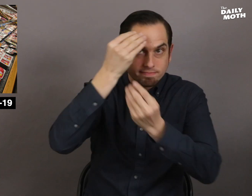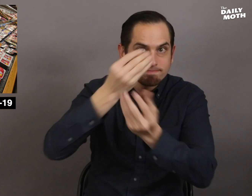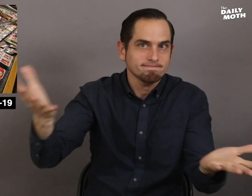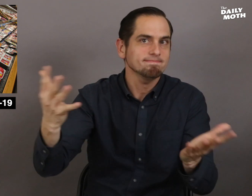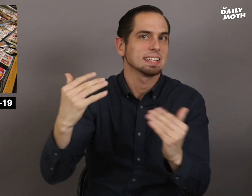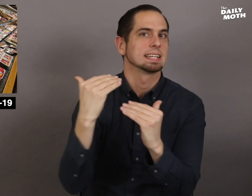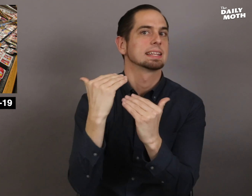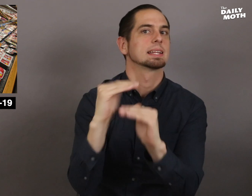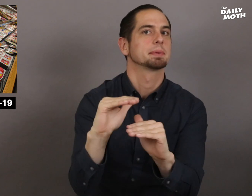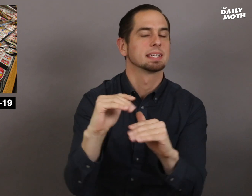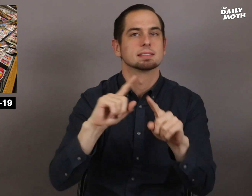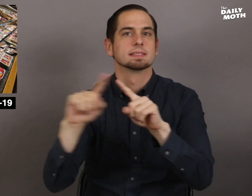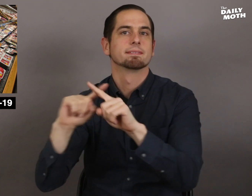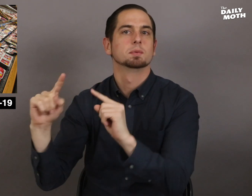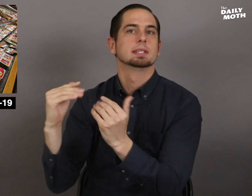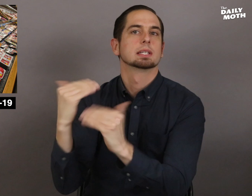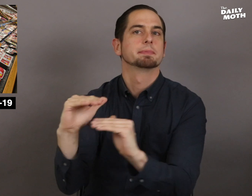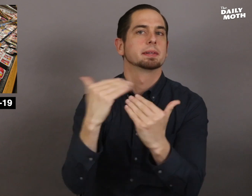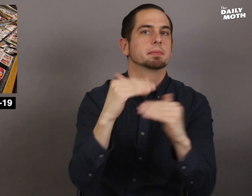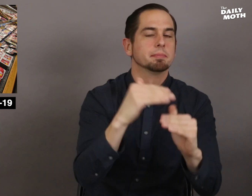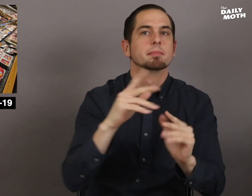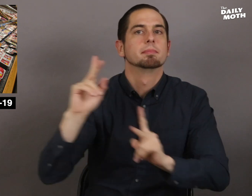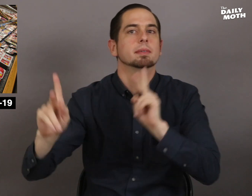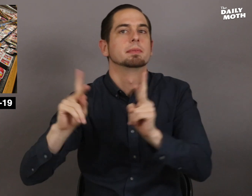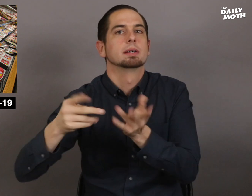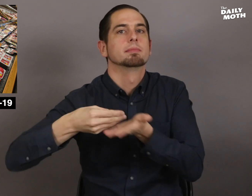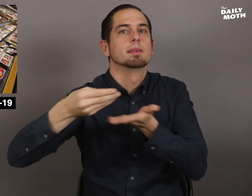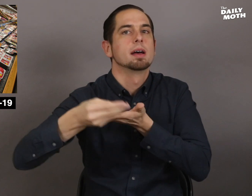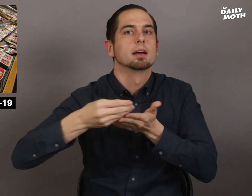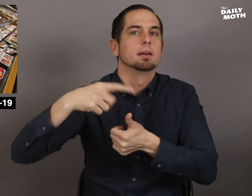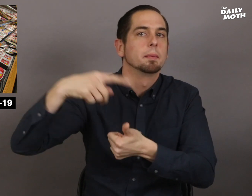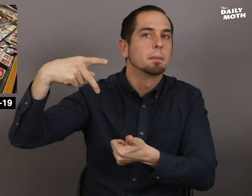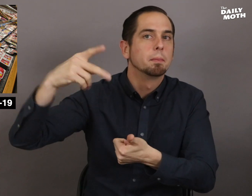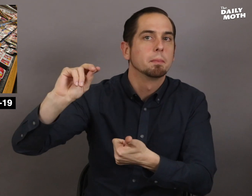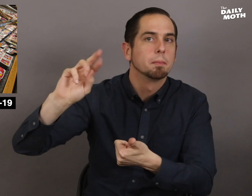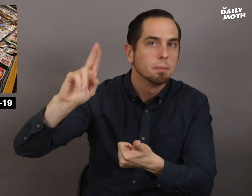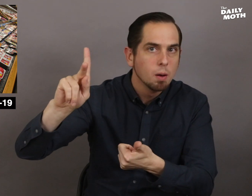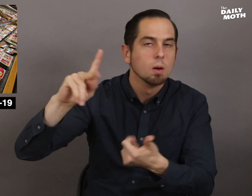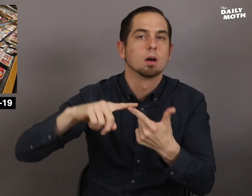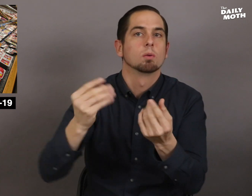have placed various limits on purchases of pork,